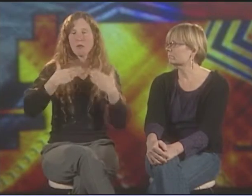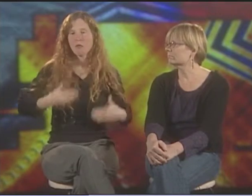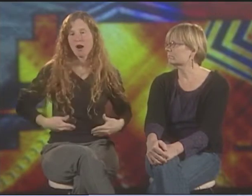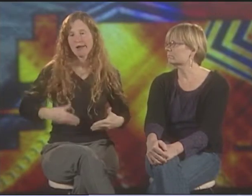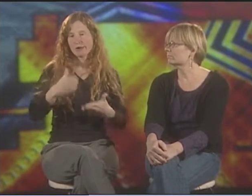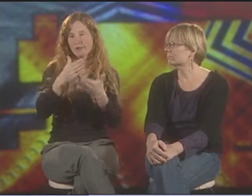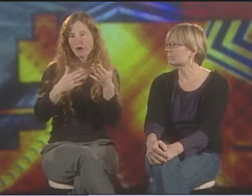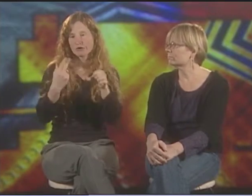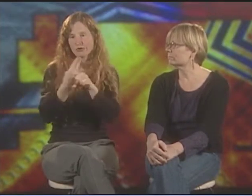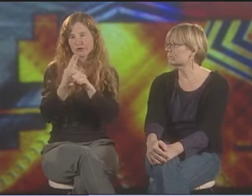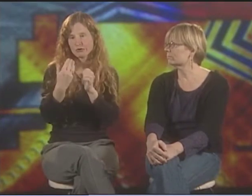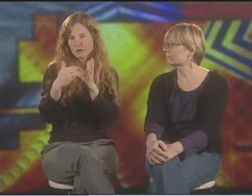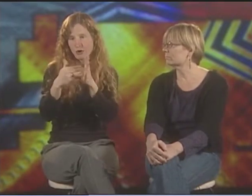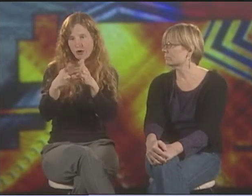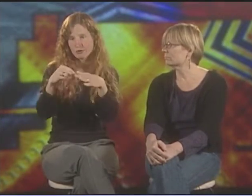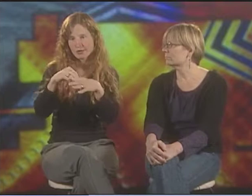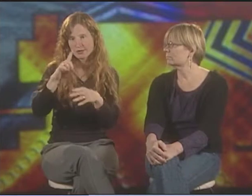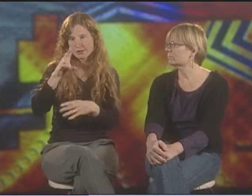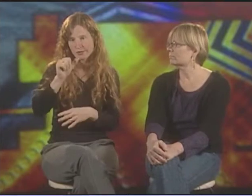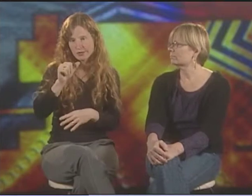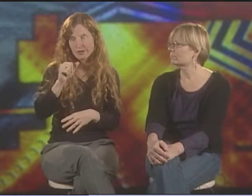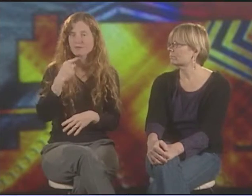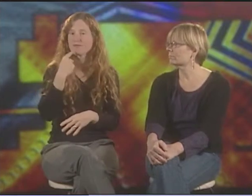ONE IS THE USE OF DIFFERENT BODY PARTS.